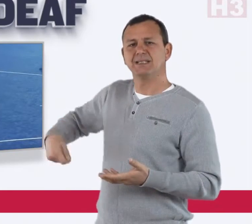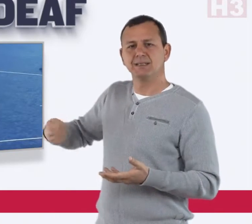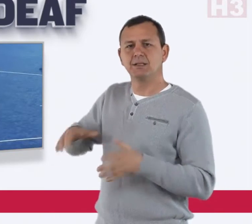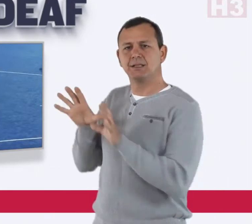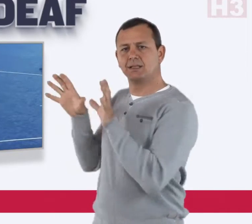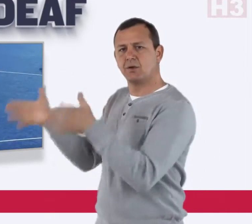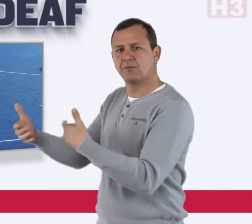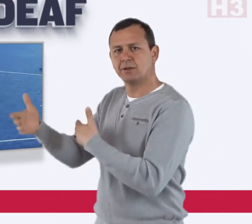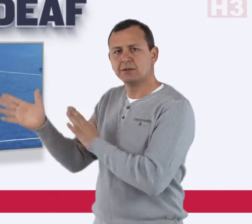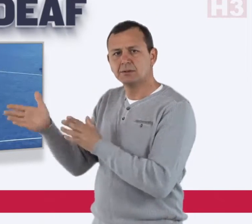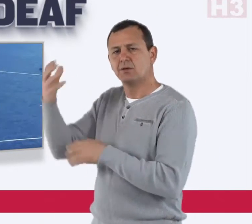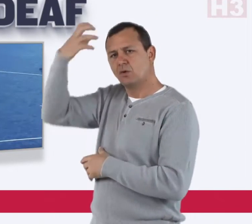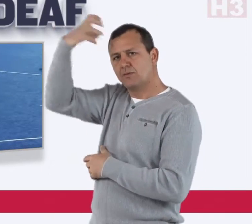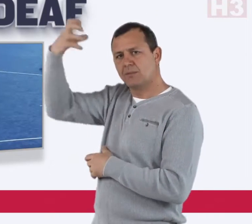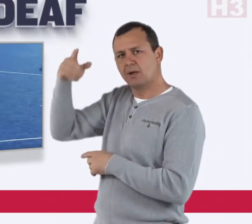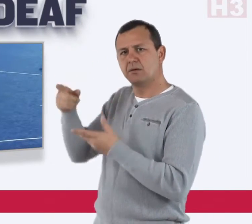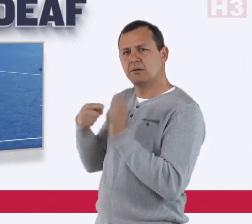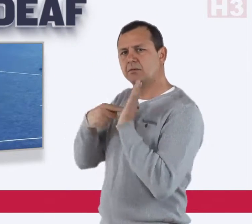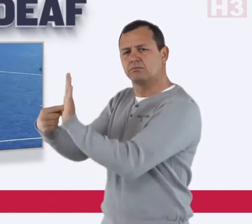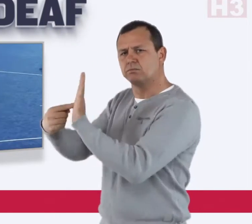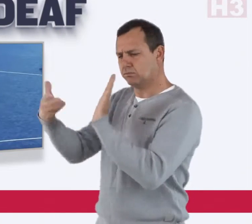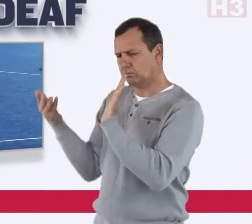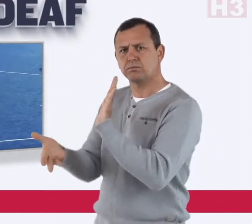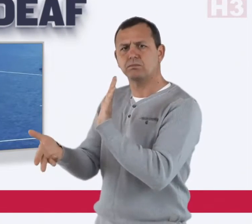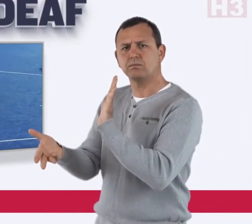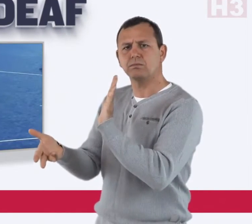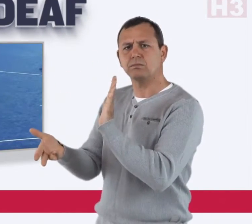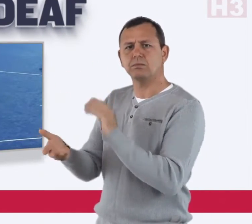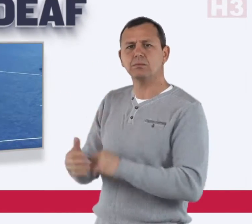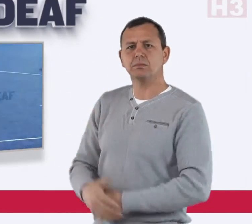the Chief Minister Office.